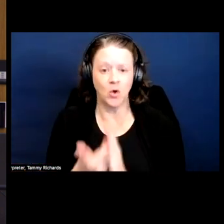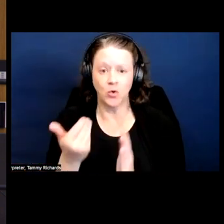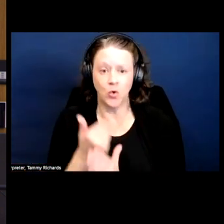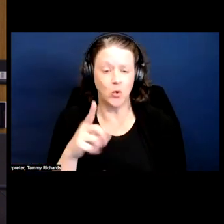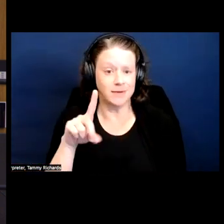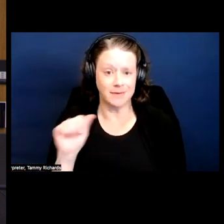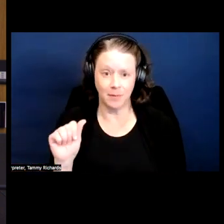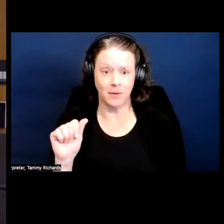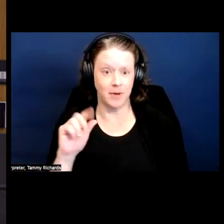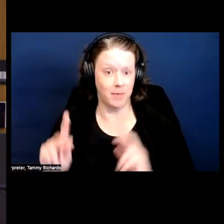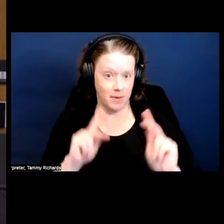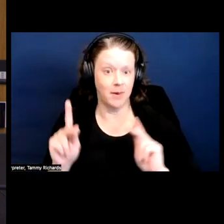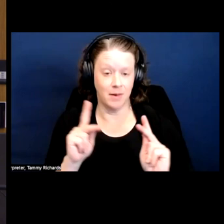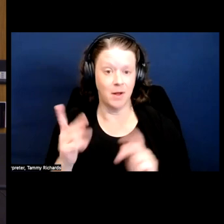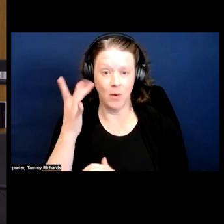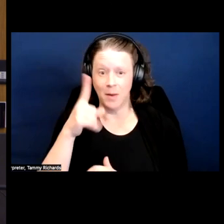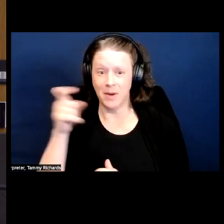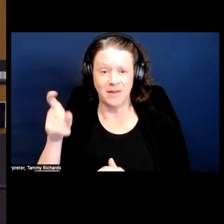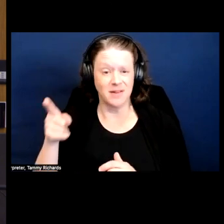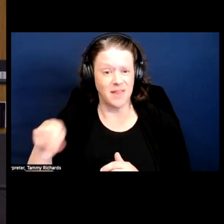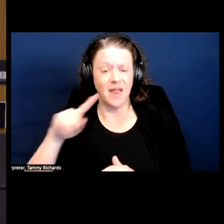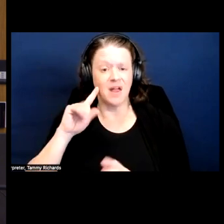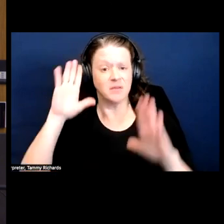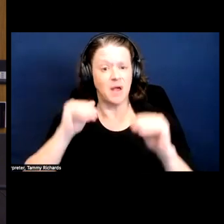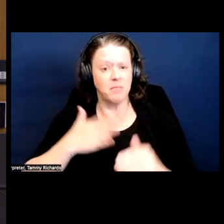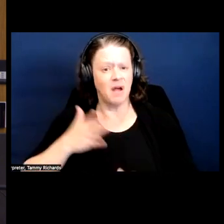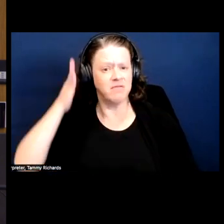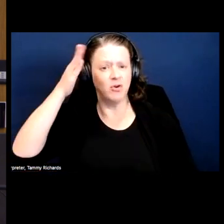body or mind they thought they had, whatever futures they thought they had.